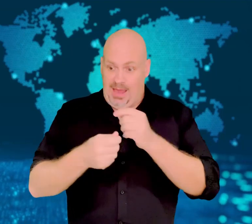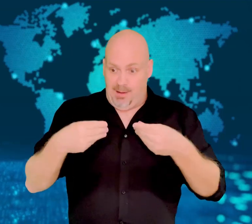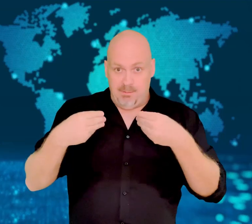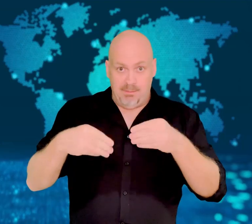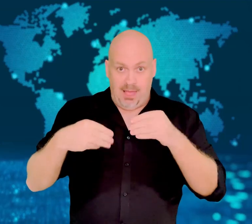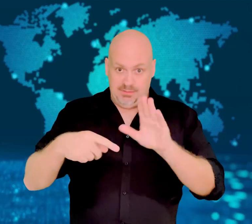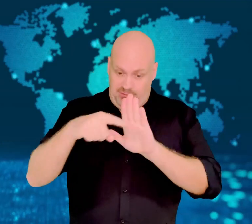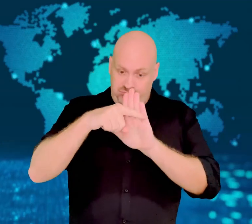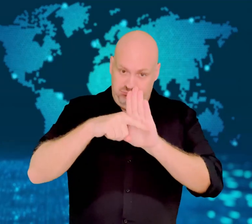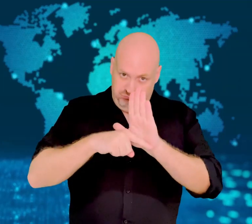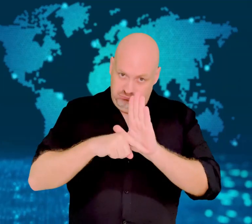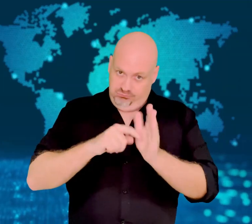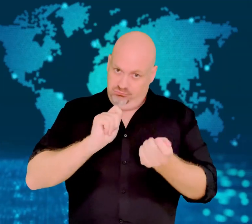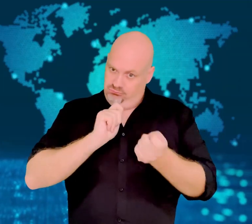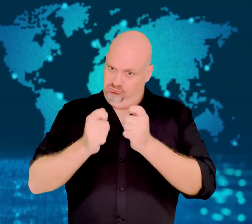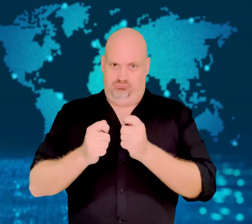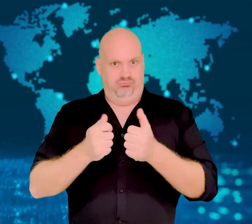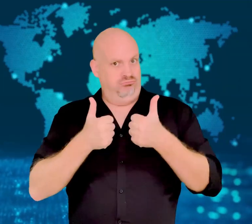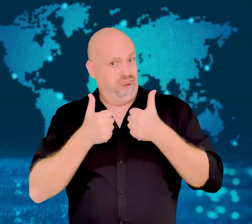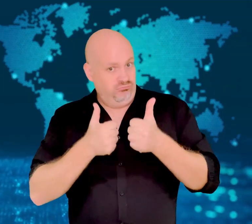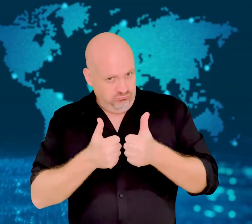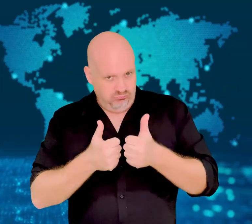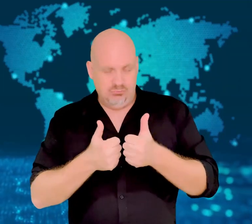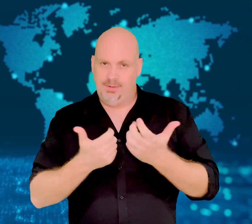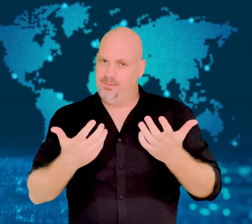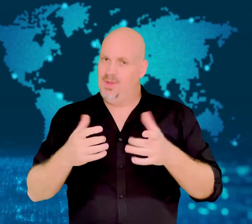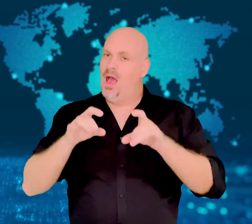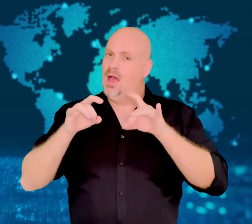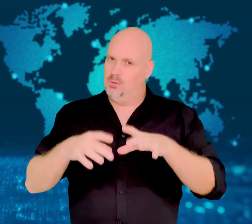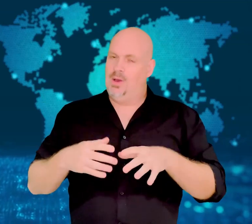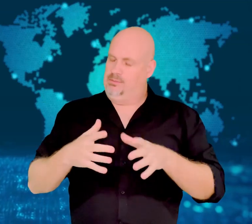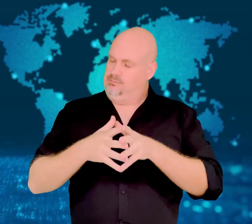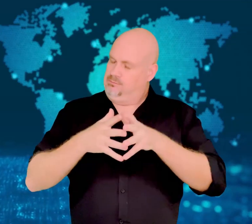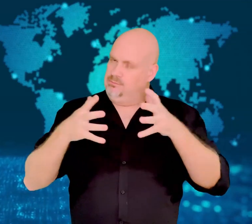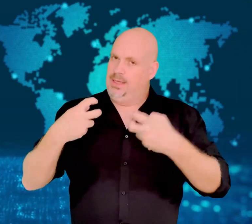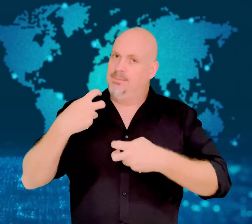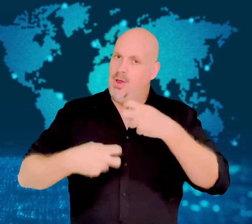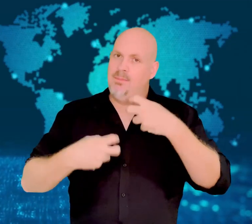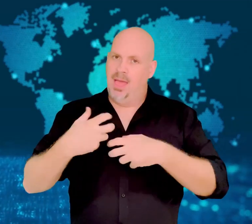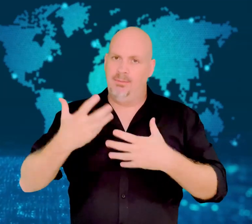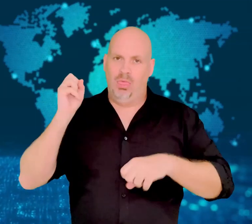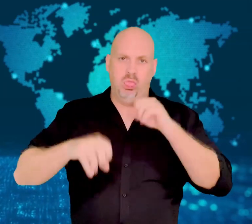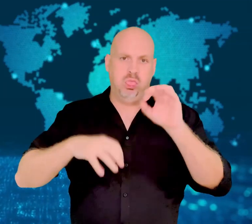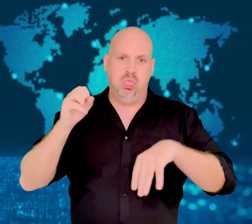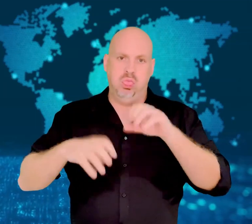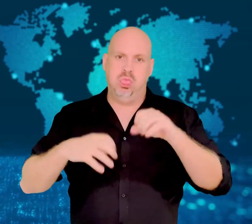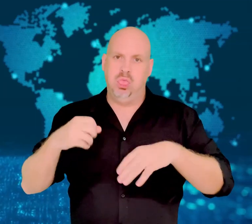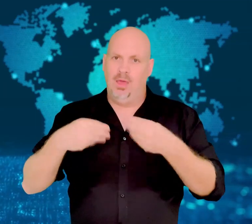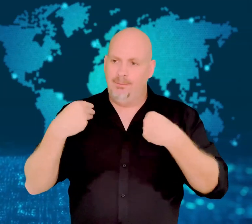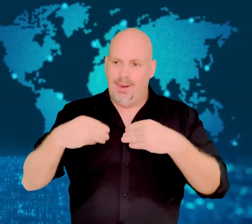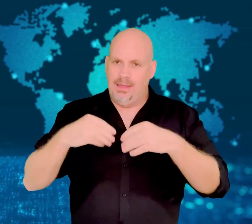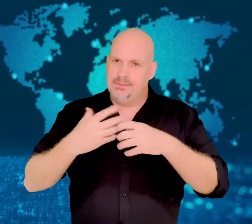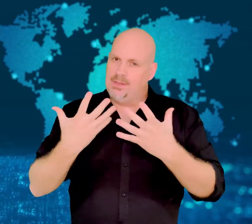Although the rate of legislative change may be impressive, Australia still